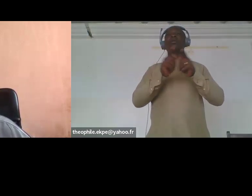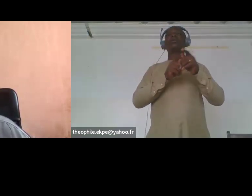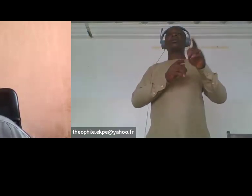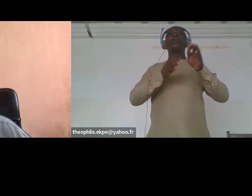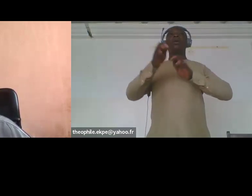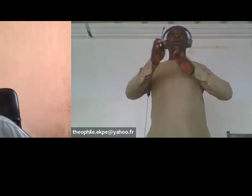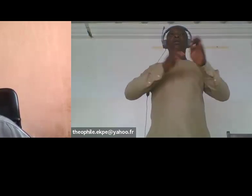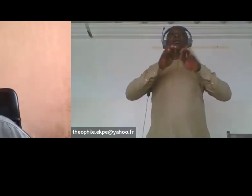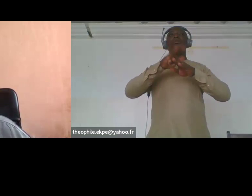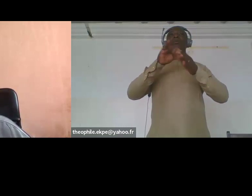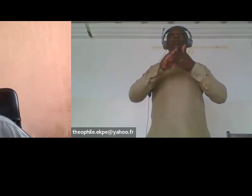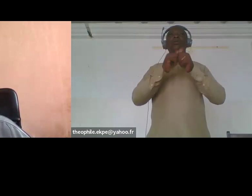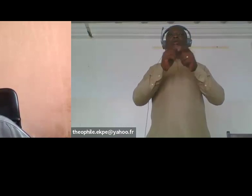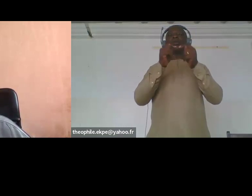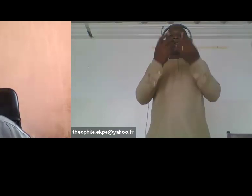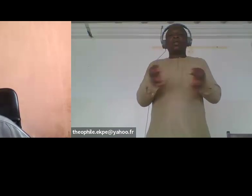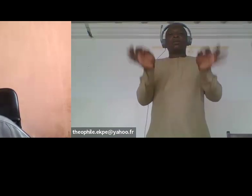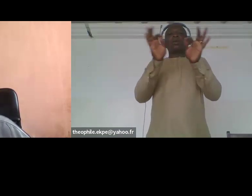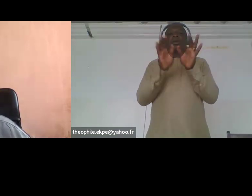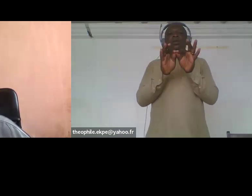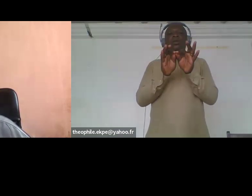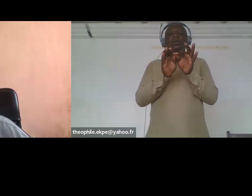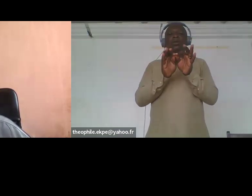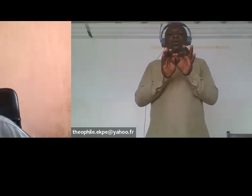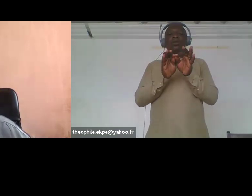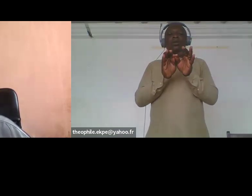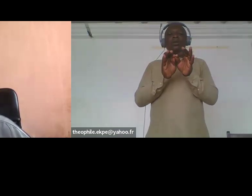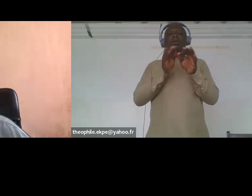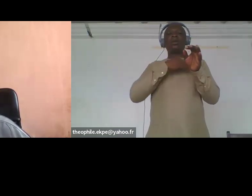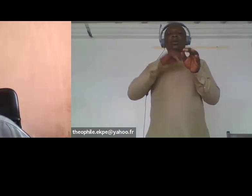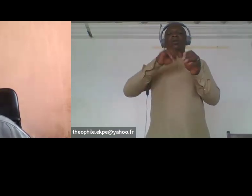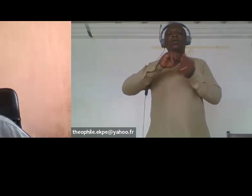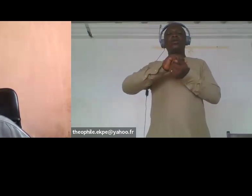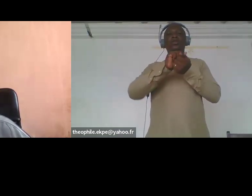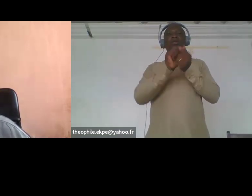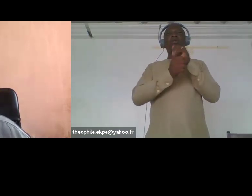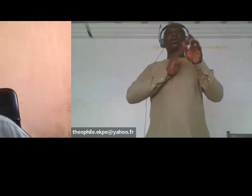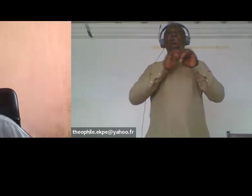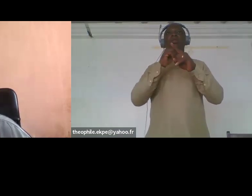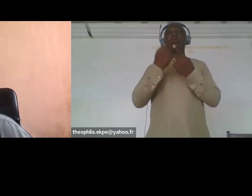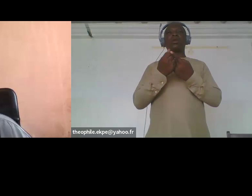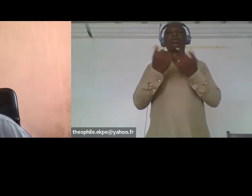very relevant to our situations today as women with disabilities uh in various